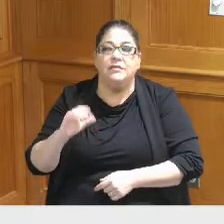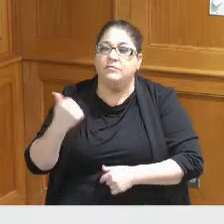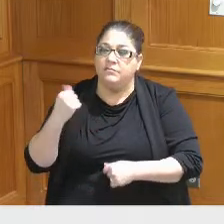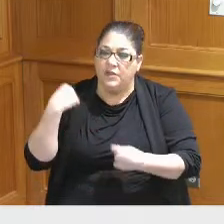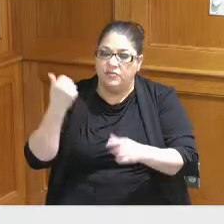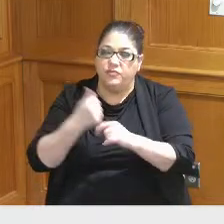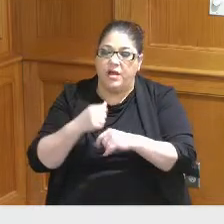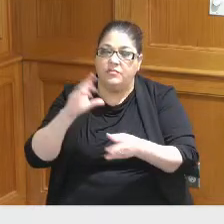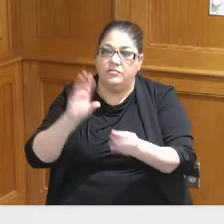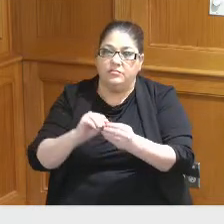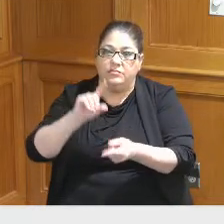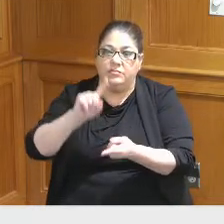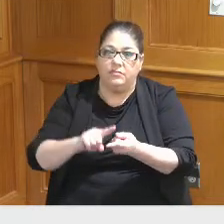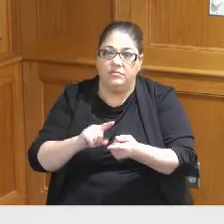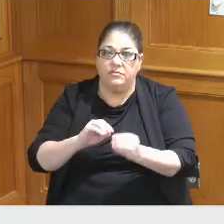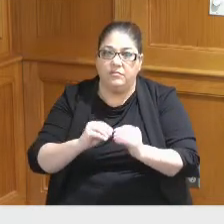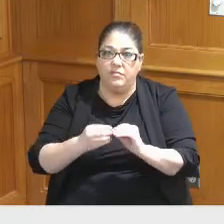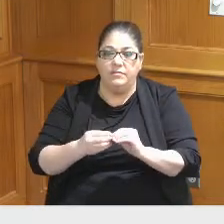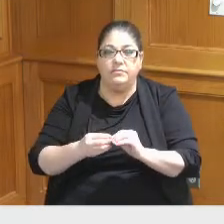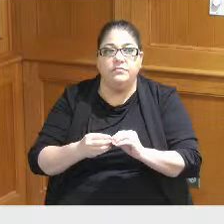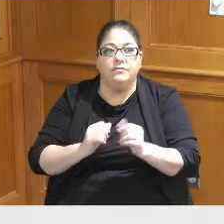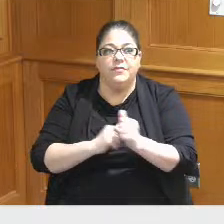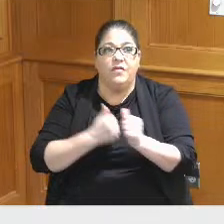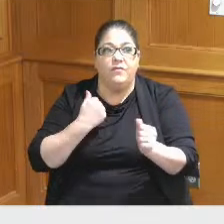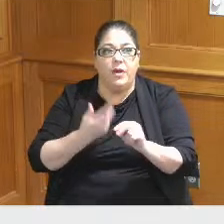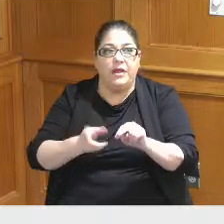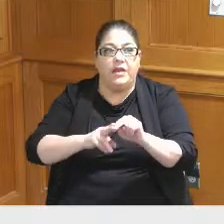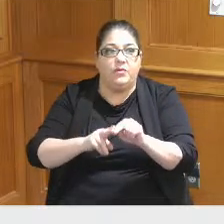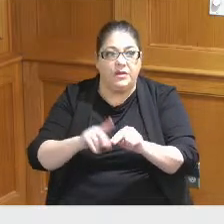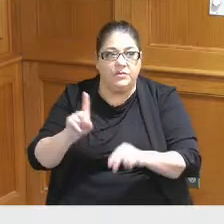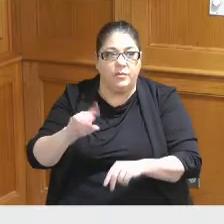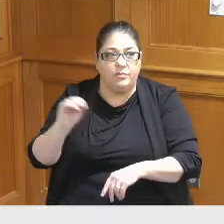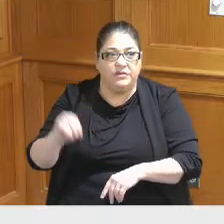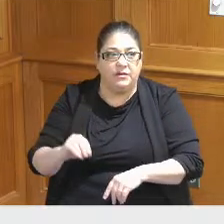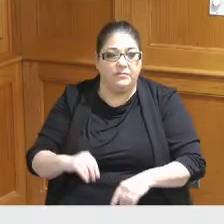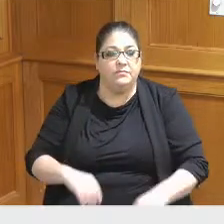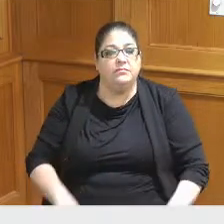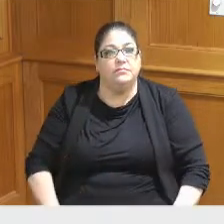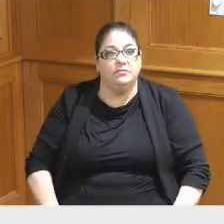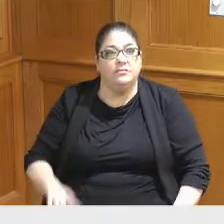to Crunch the numbers to avoid that if at all possible I would say is we've looked